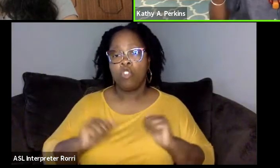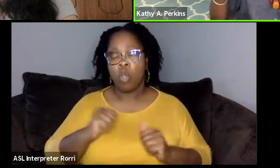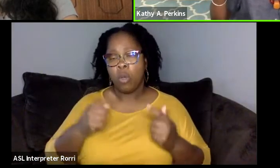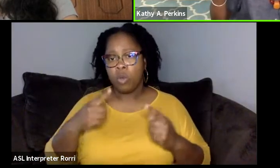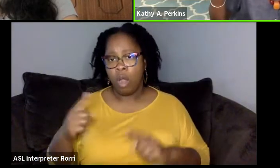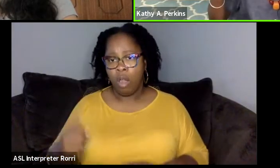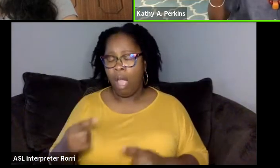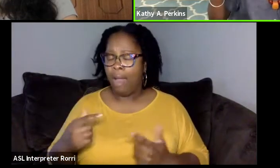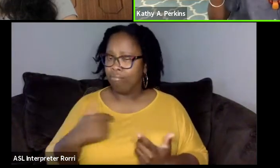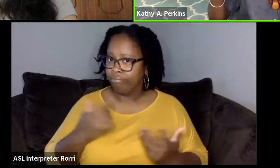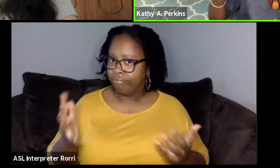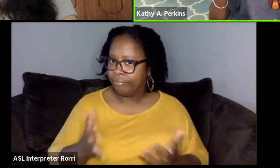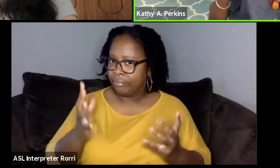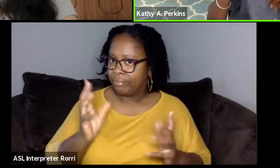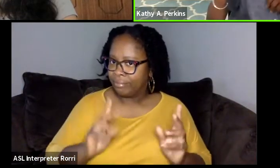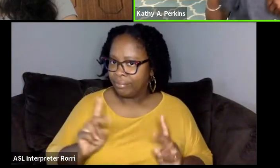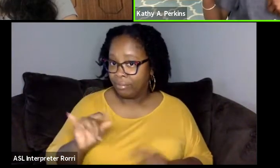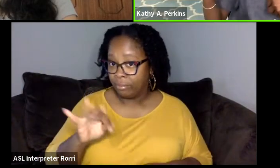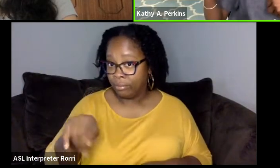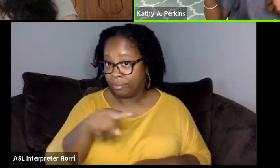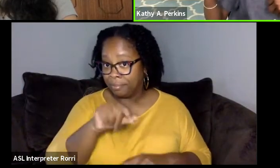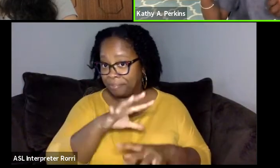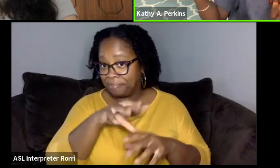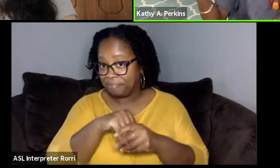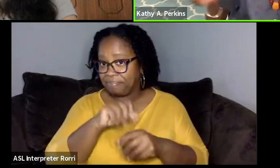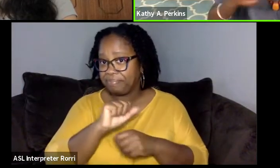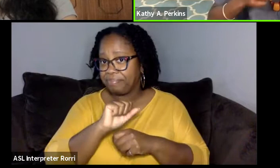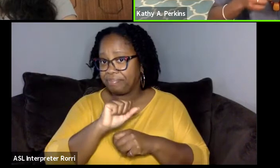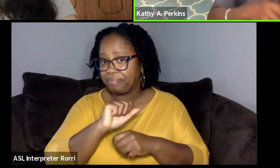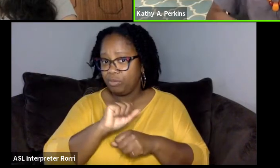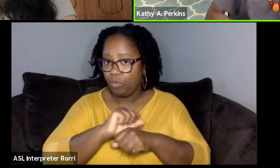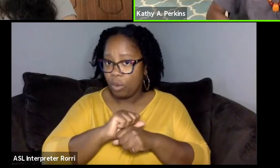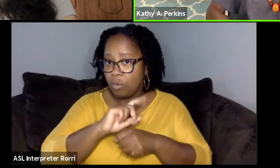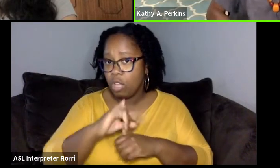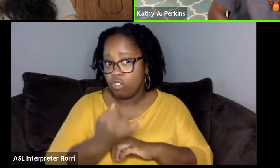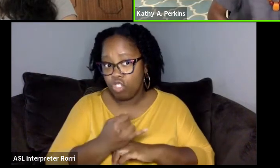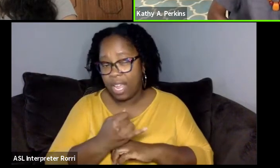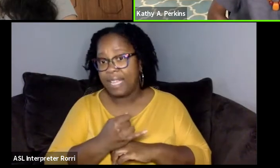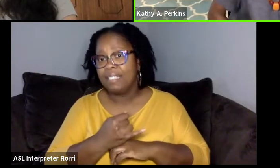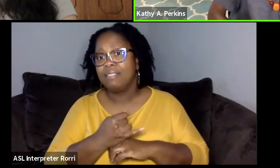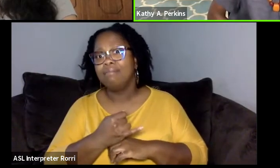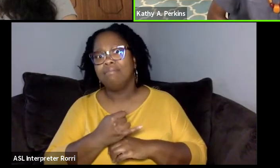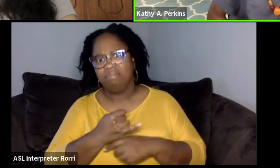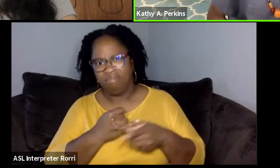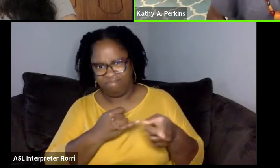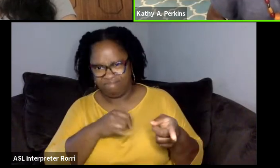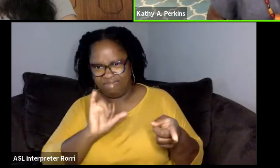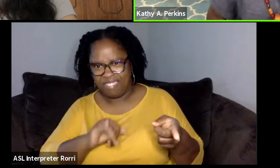if you're working on a project, if it's someone in your area, have that young person come in and see you hanging focus